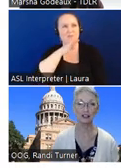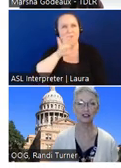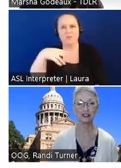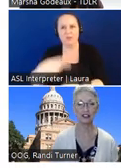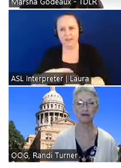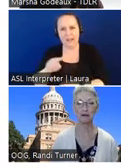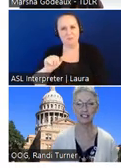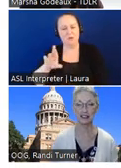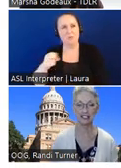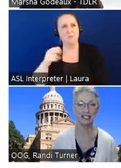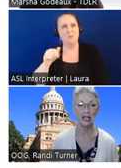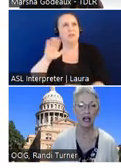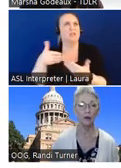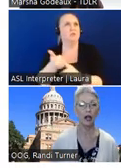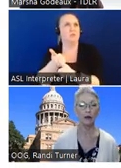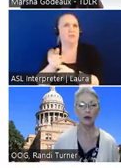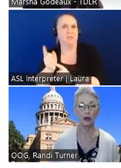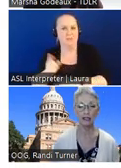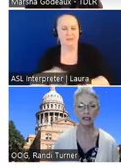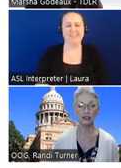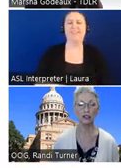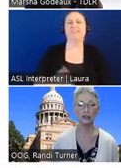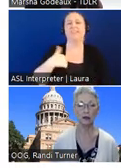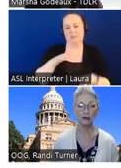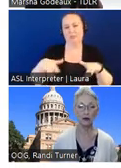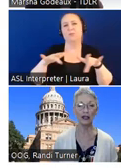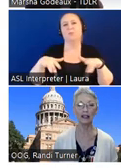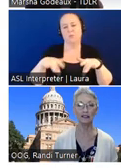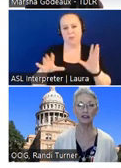introduce herself momentarily. We are recording the session so I'm going to go ahead and turn